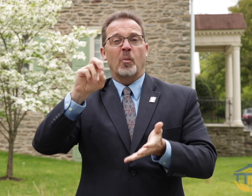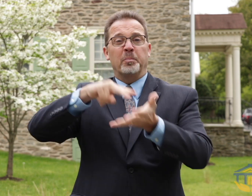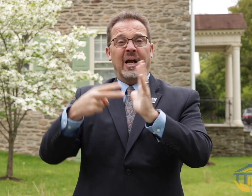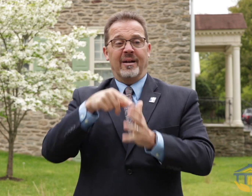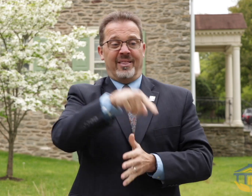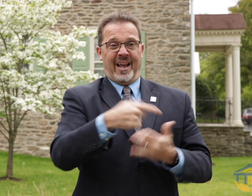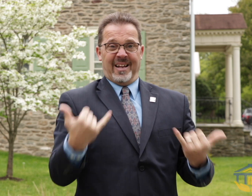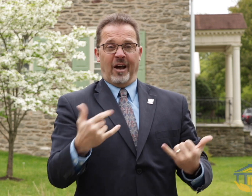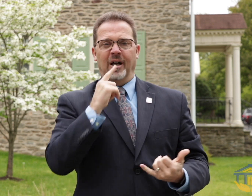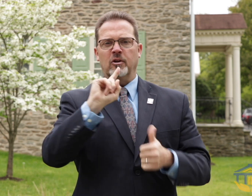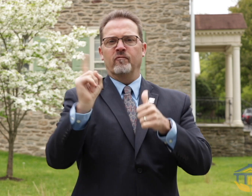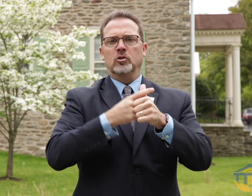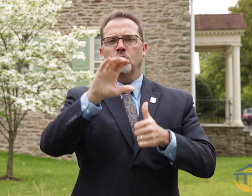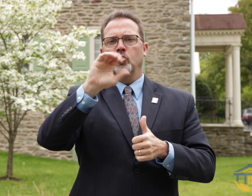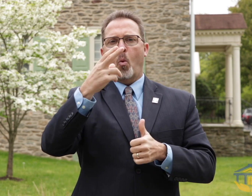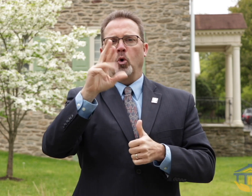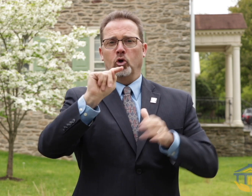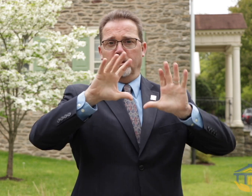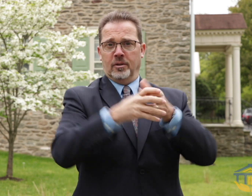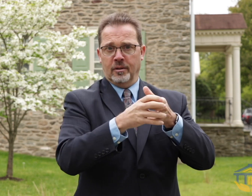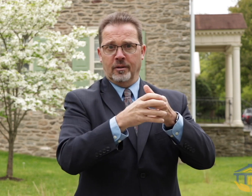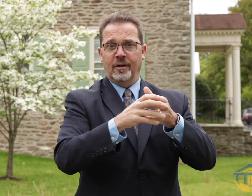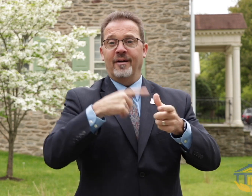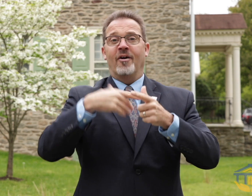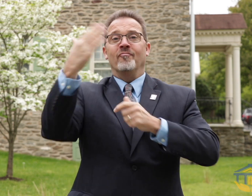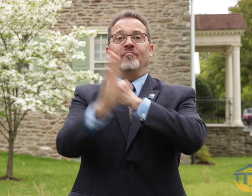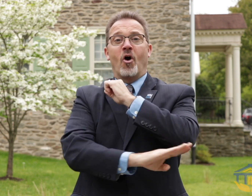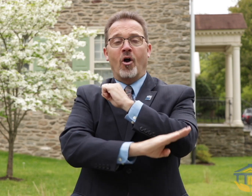the fall we will have a new group of 9th graders and they will become the second